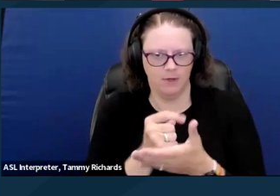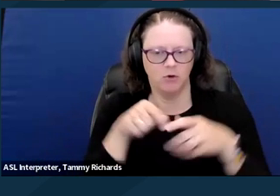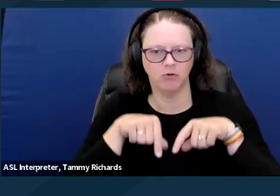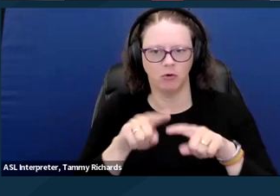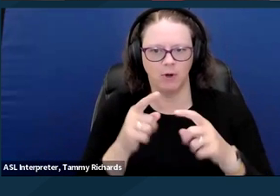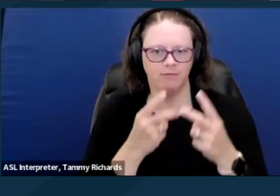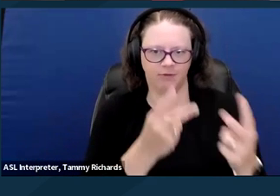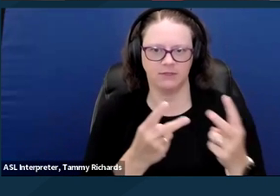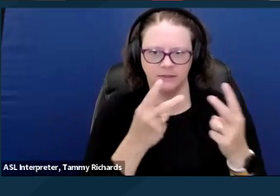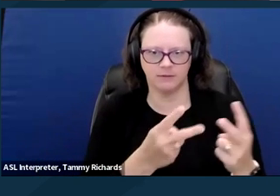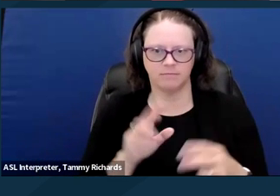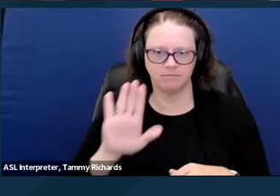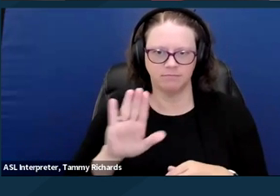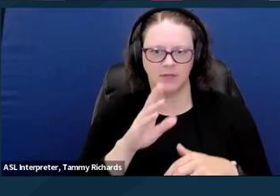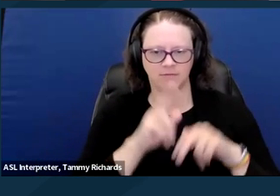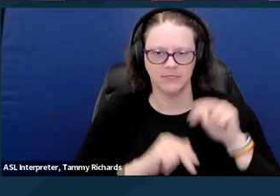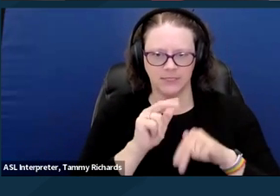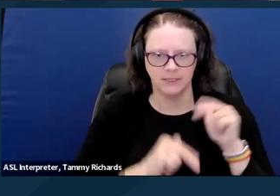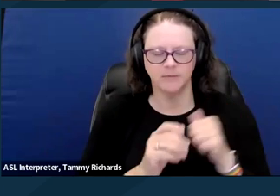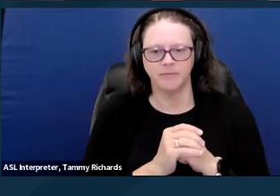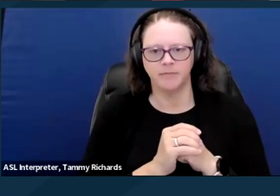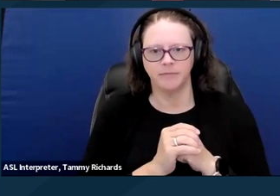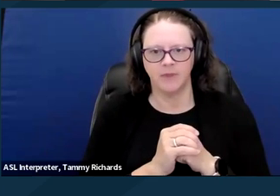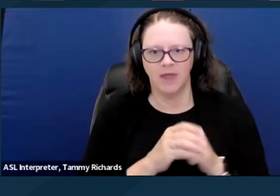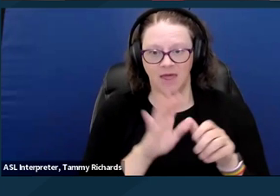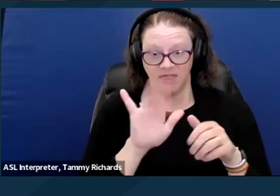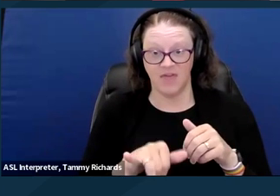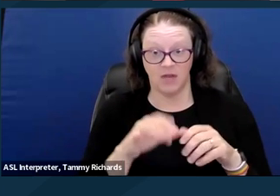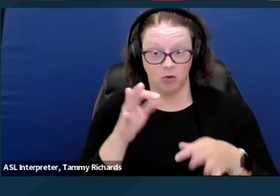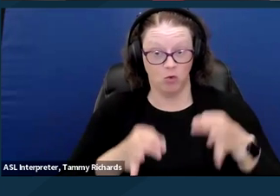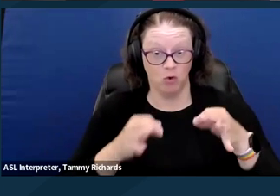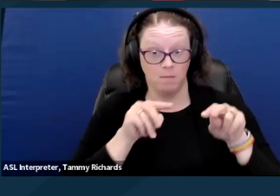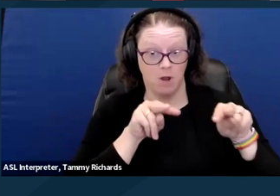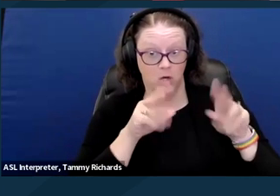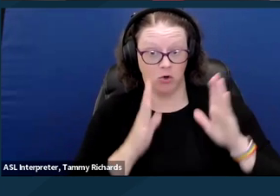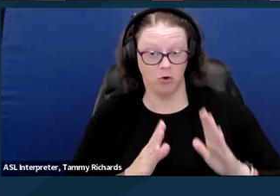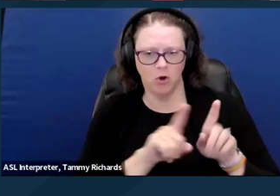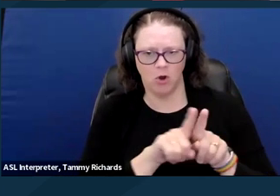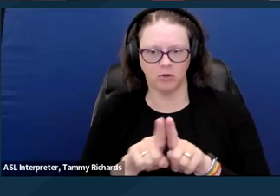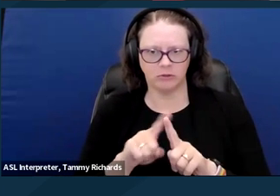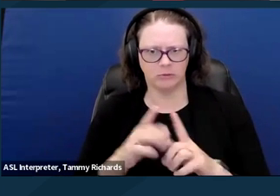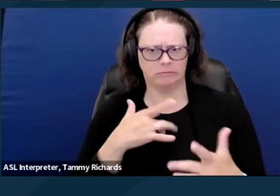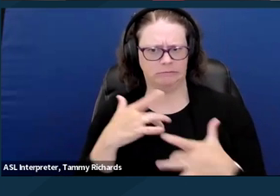The monitor also sounded a cause for alarm about critical incidents in IMDs